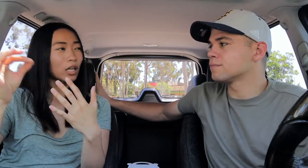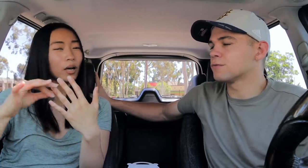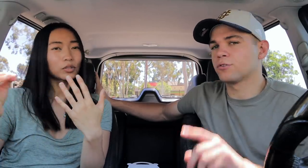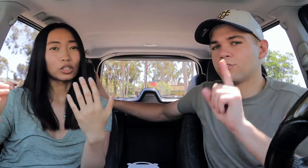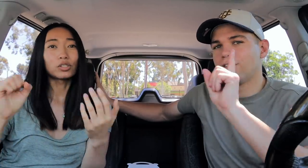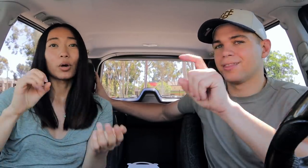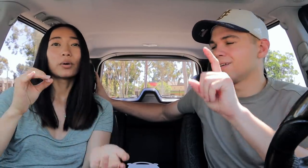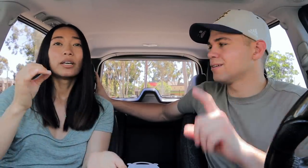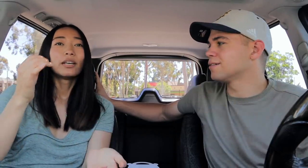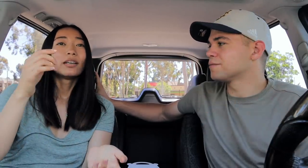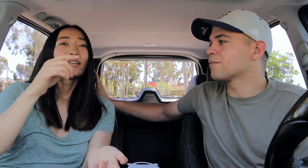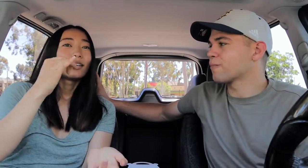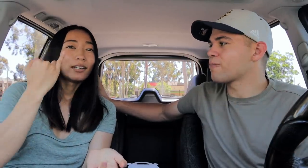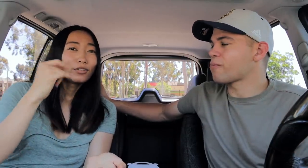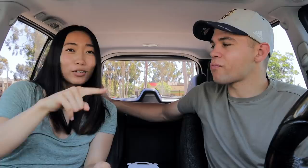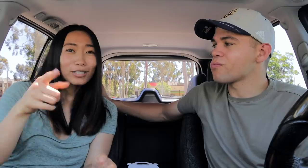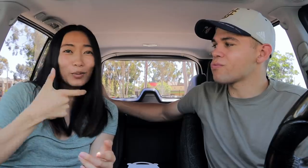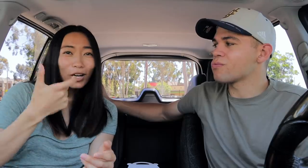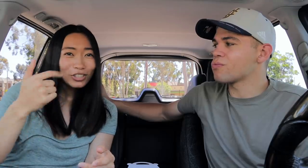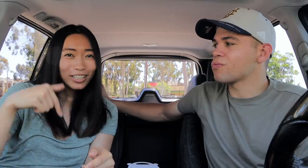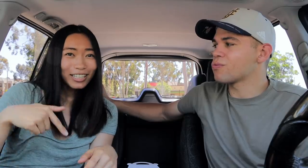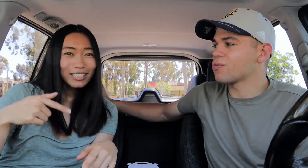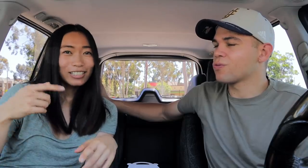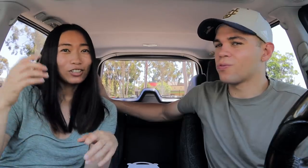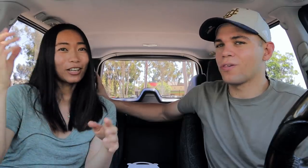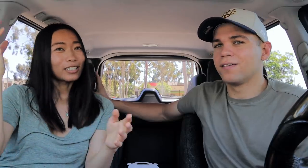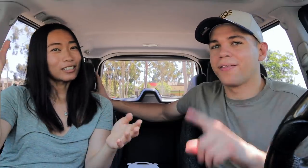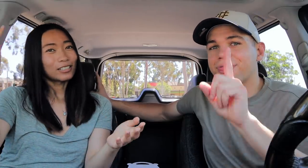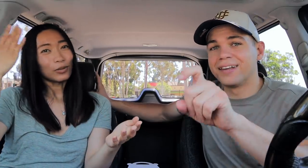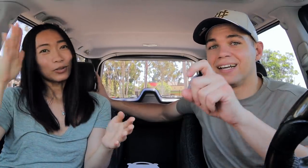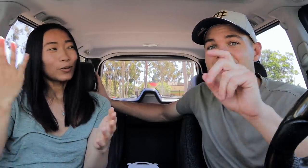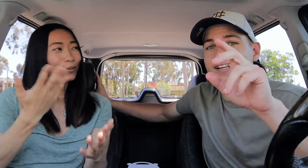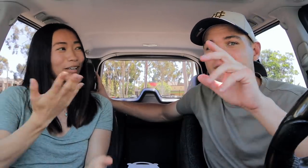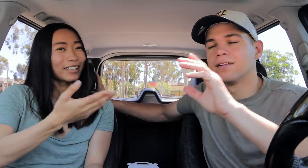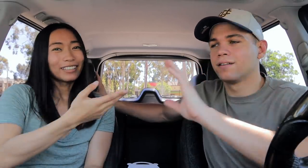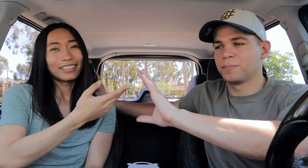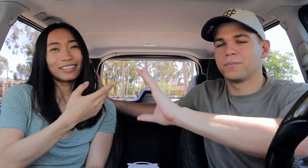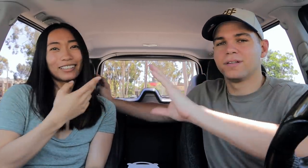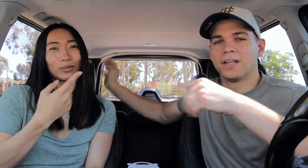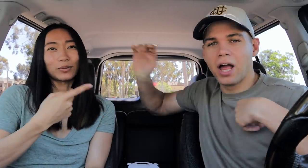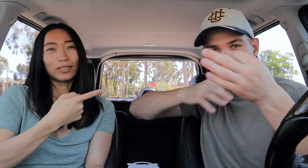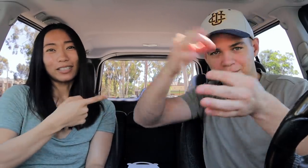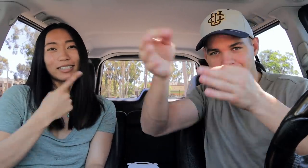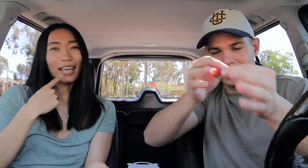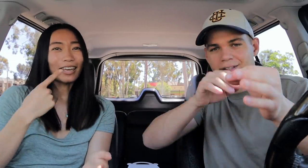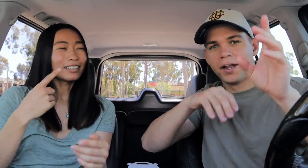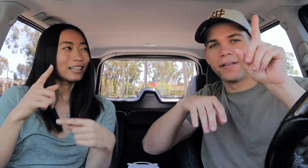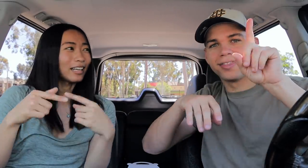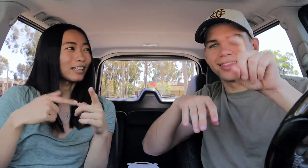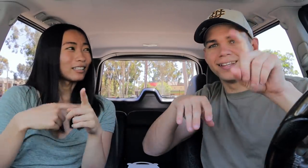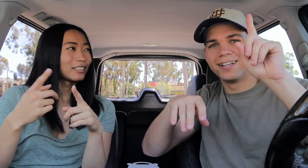An option. So, if you guys are watching this and you guys don't know what He's saying then